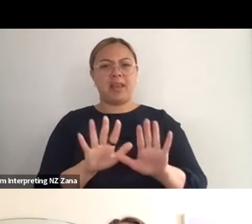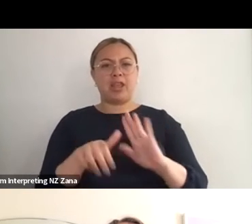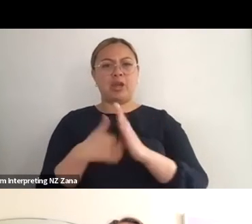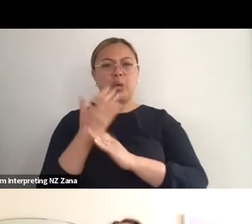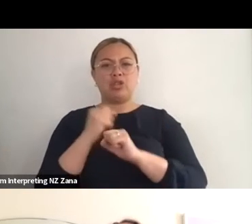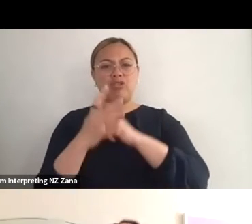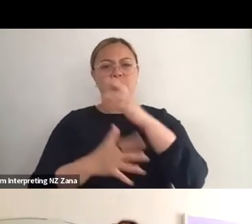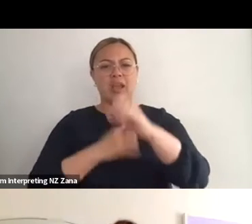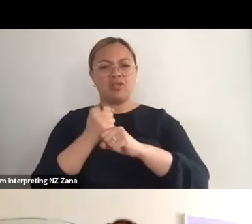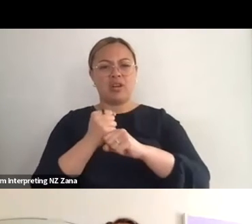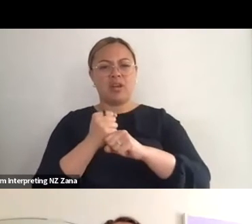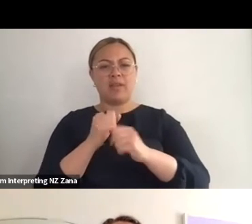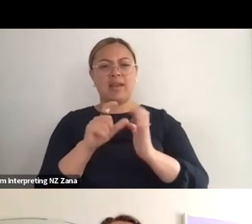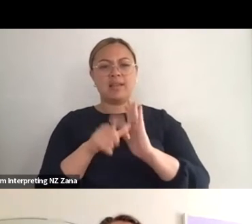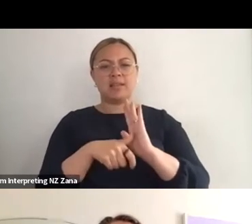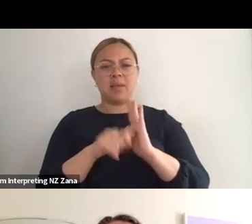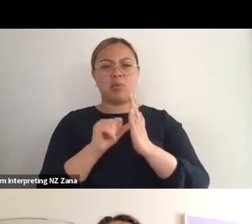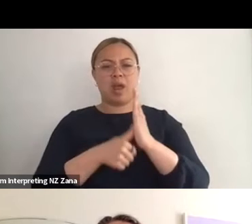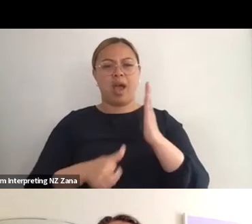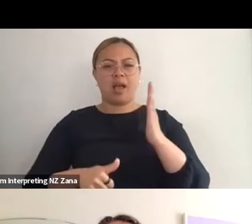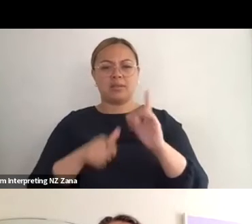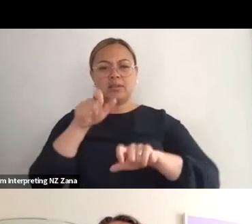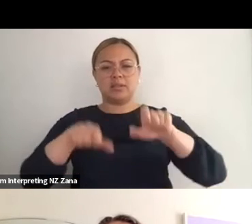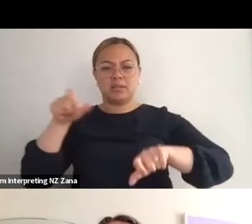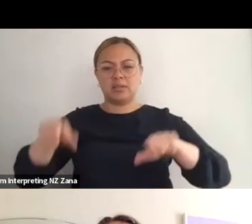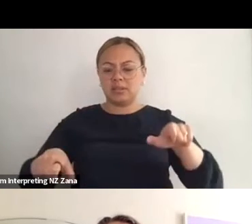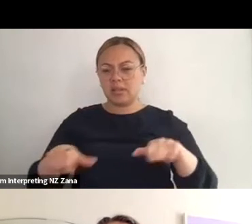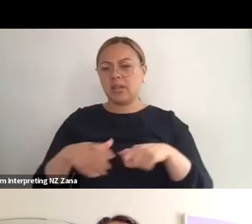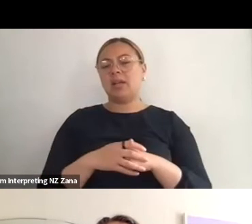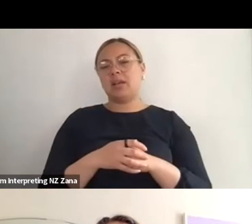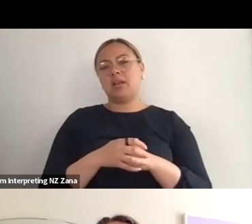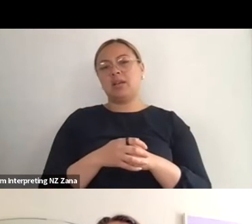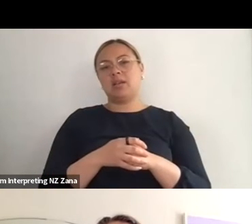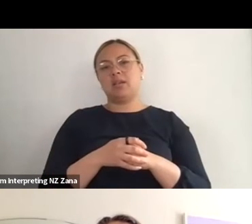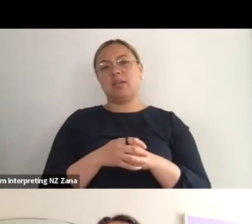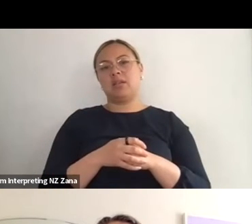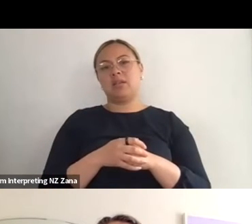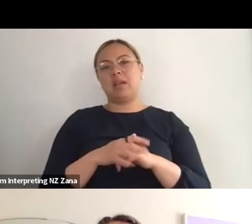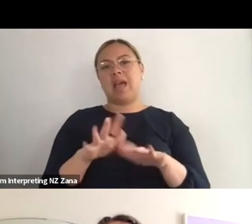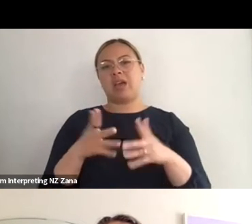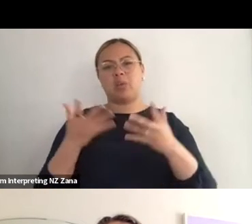How can we train up a new generation of disabled artistic leaders as well